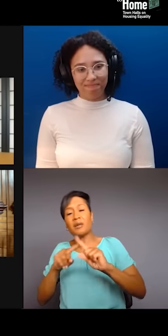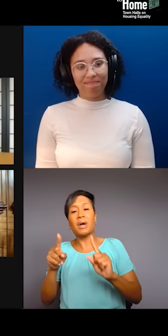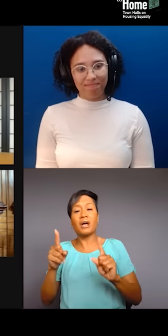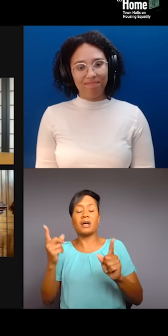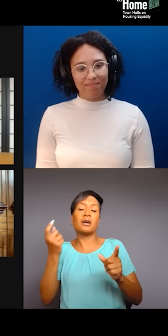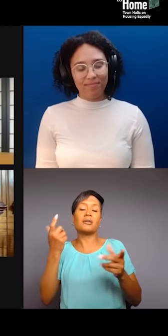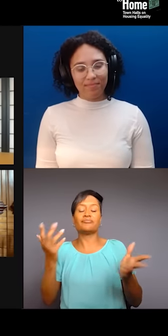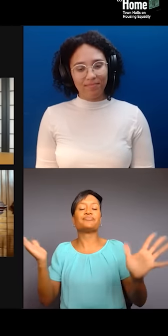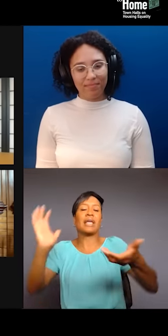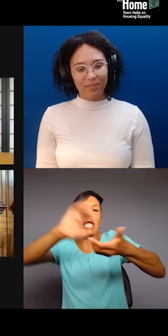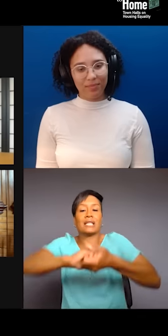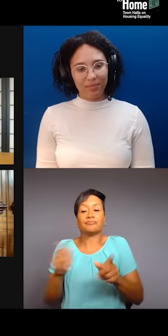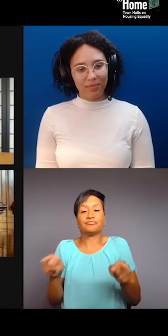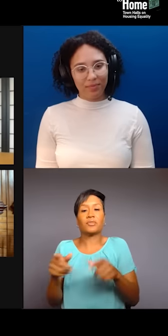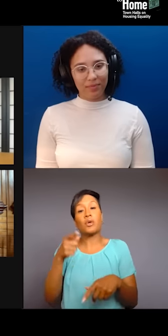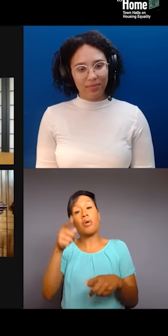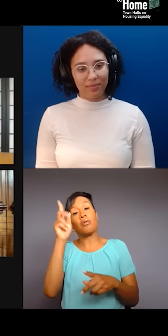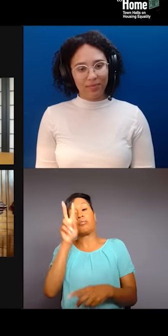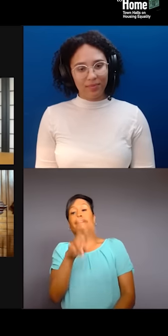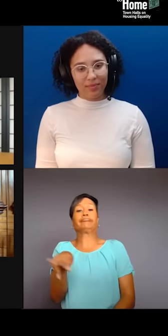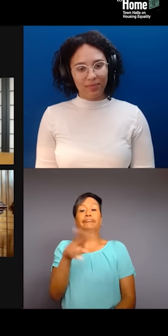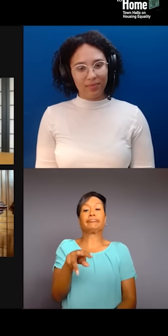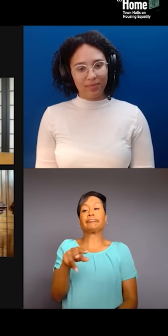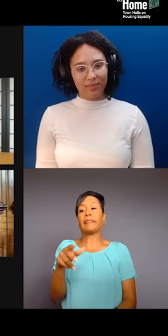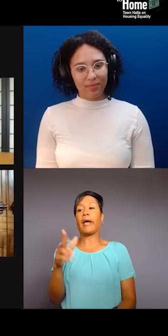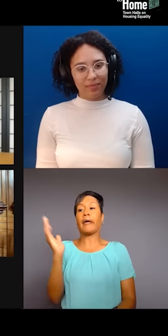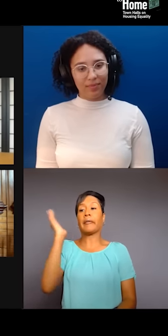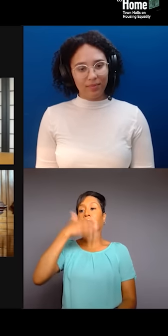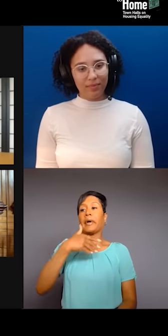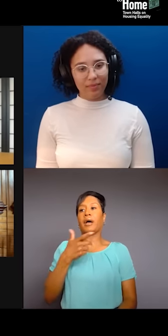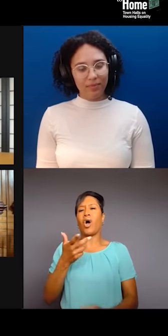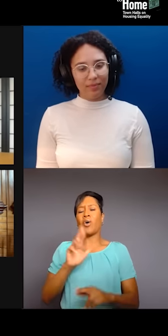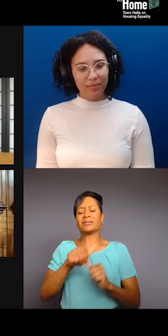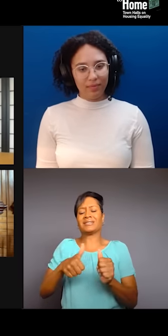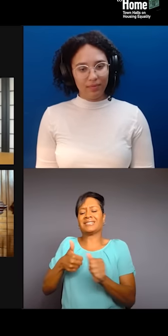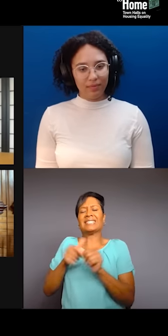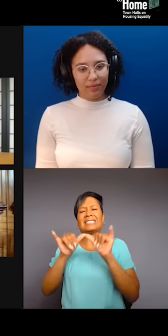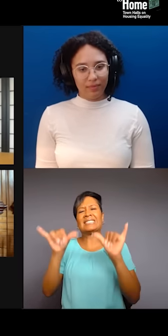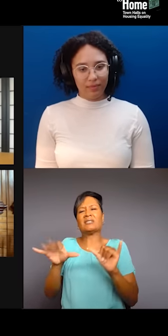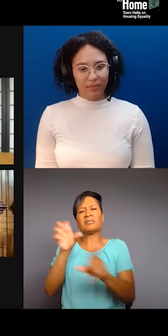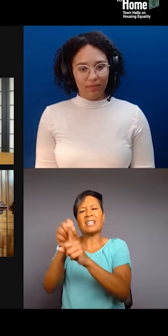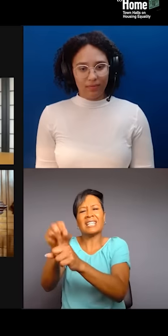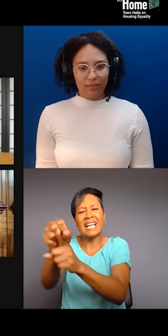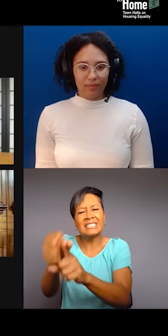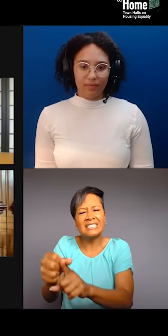We can't sit here and act like, you know, there was not a system in place for slave catching. We can't sit here and act like, you know,